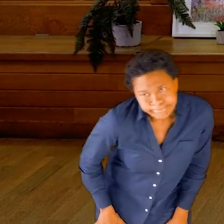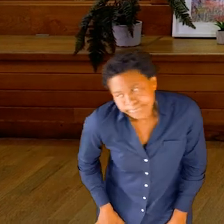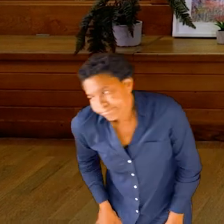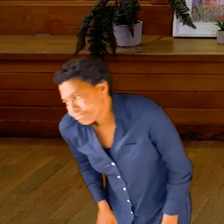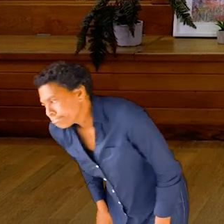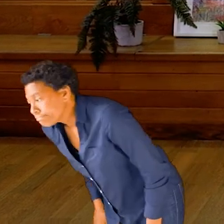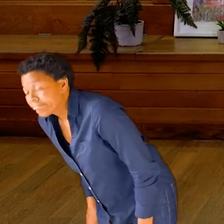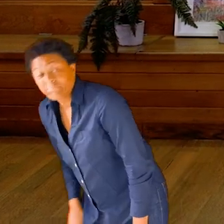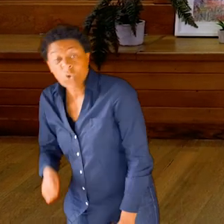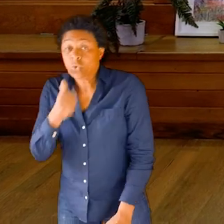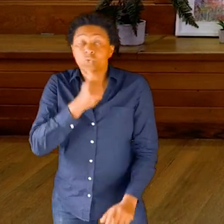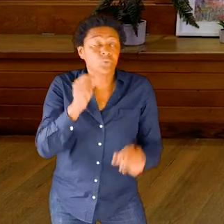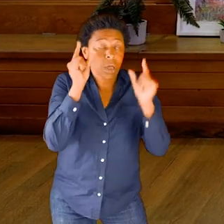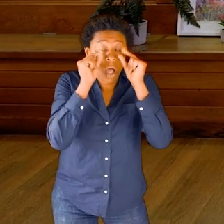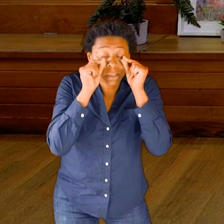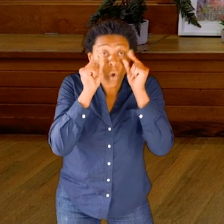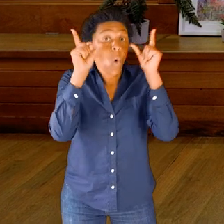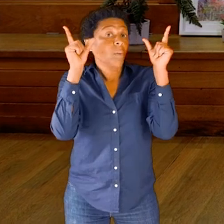If you’d like to work with your eyes closed or open.